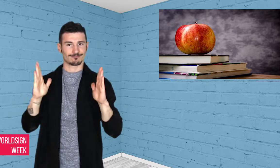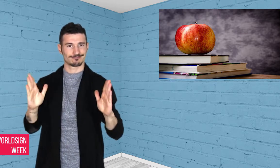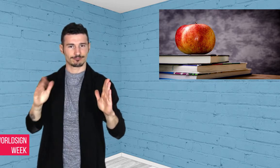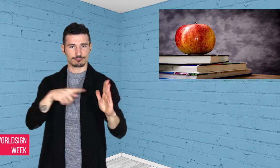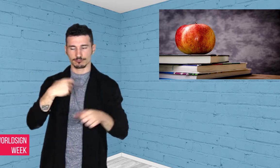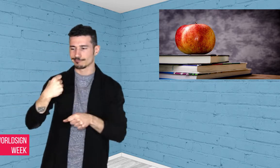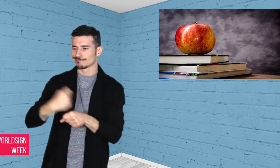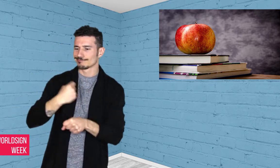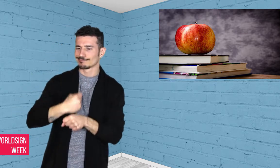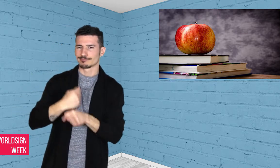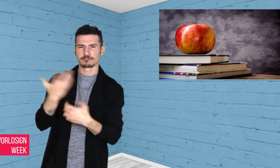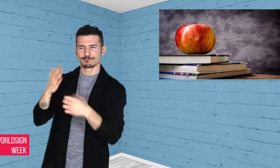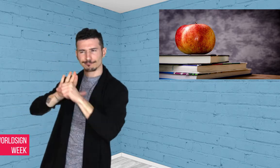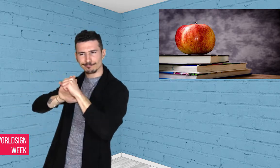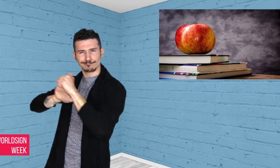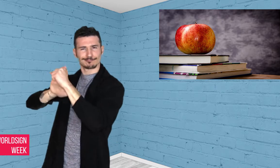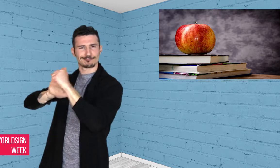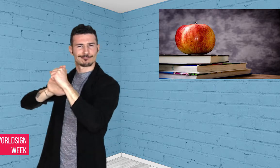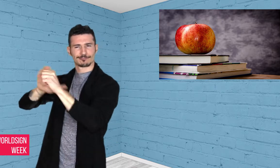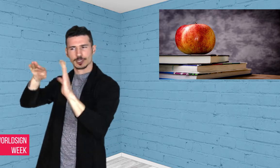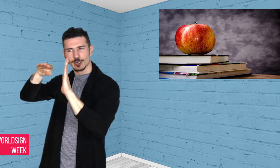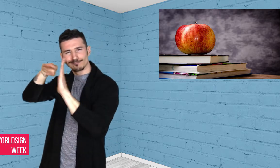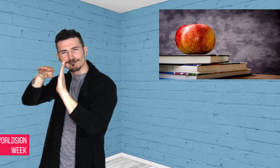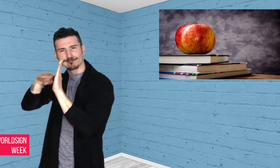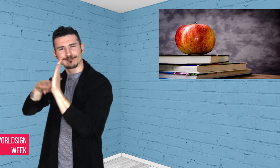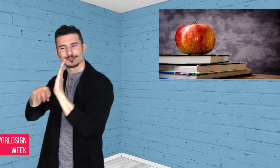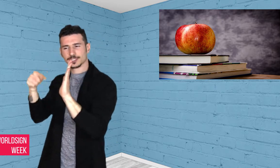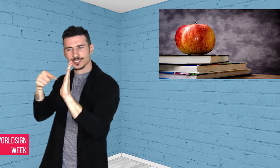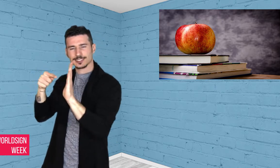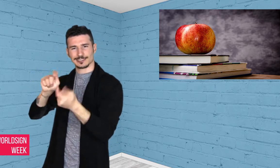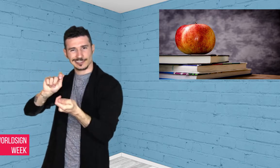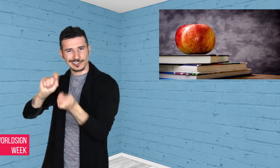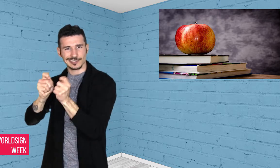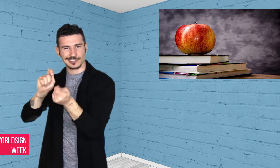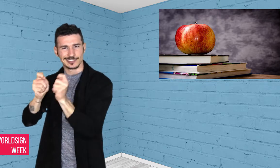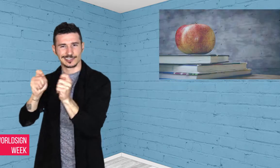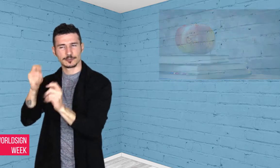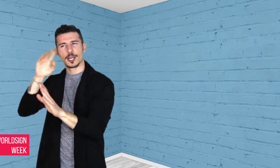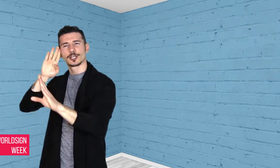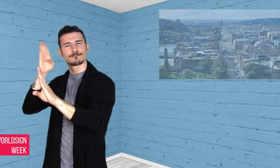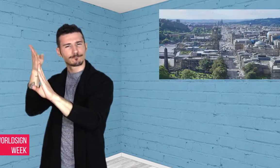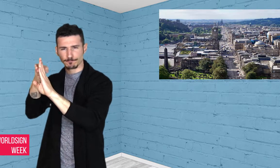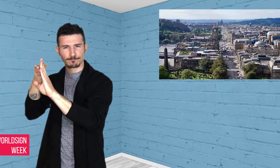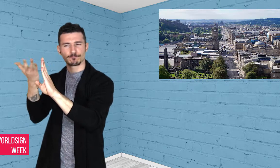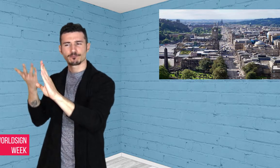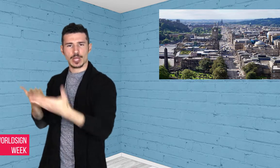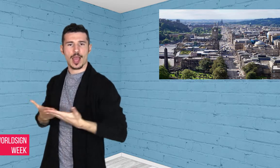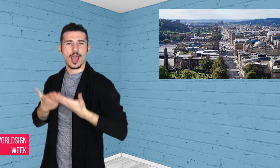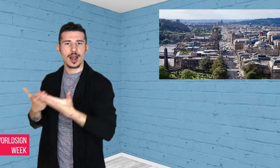through 2014 reforms for Deaf and